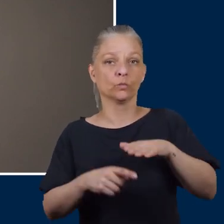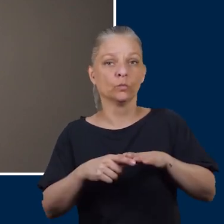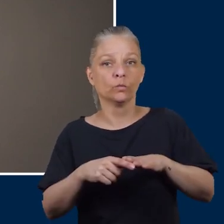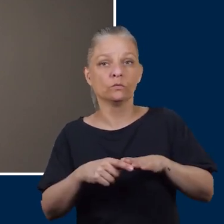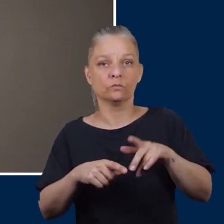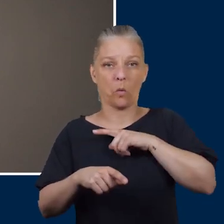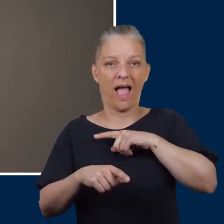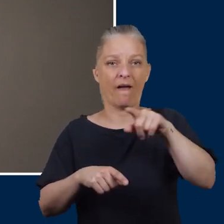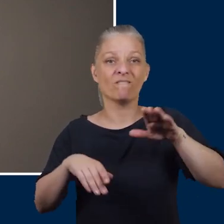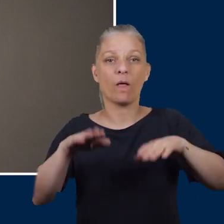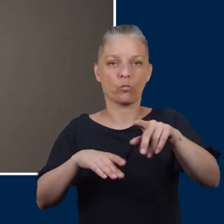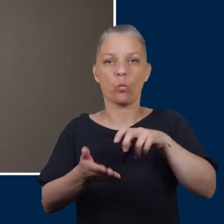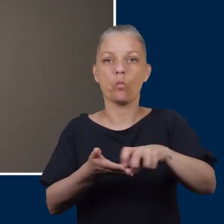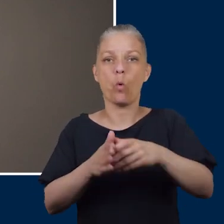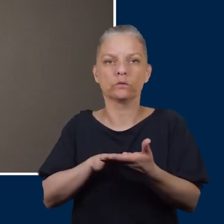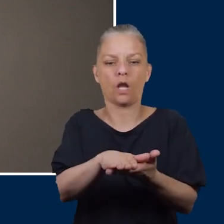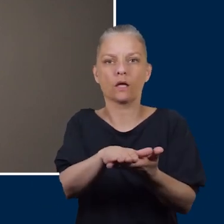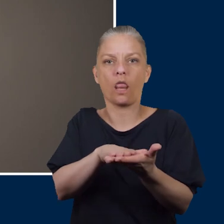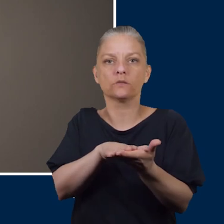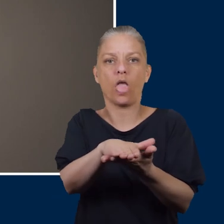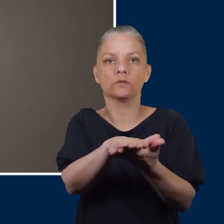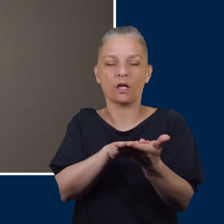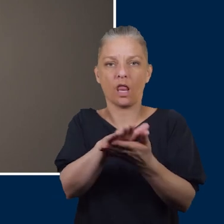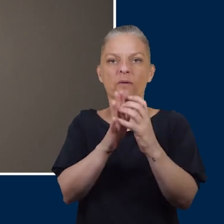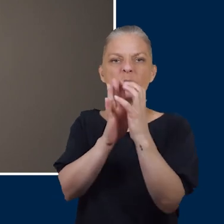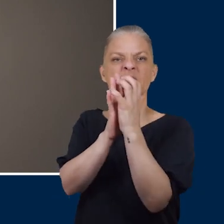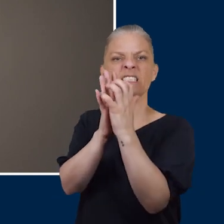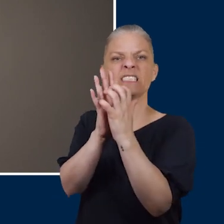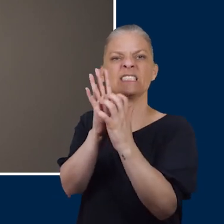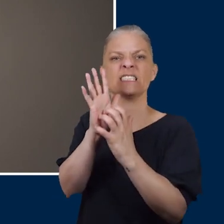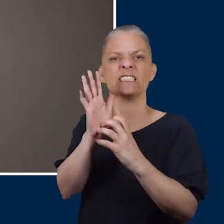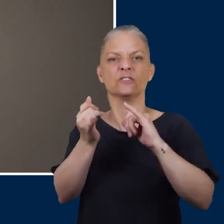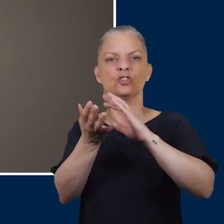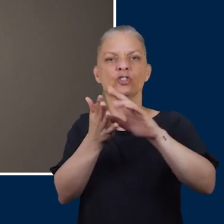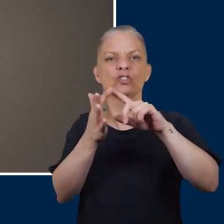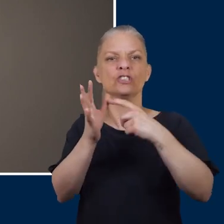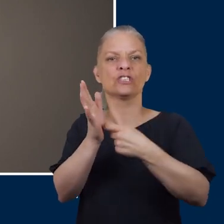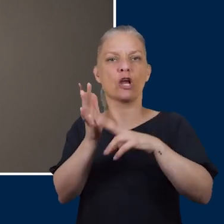and down in a flip-flop which should cause some shearing. Most men's footwear is appropriate in